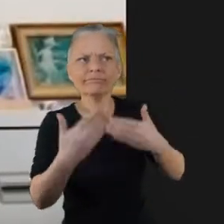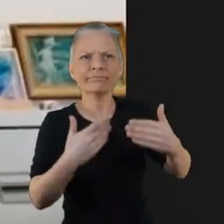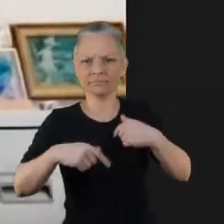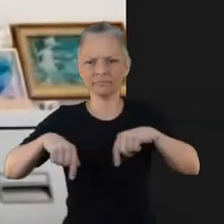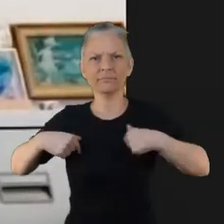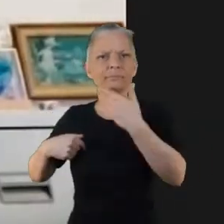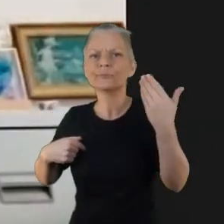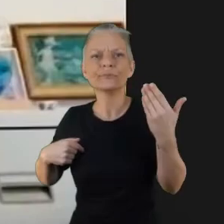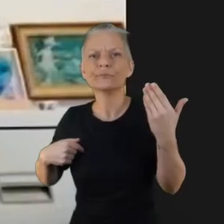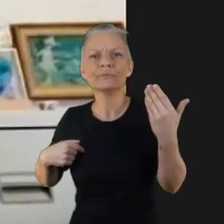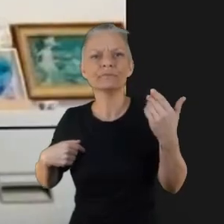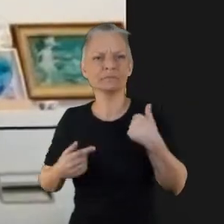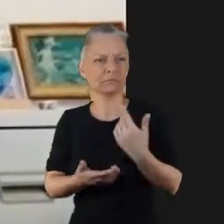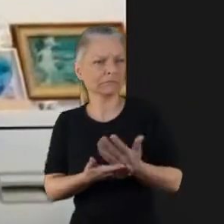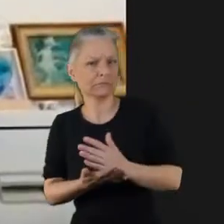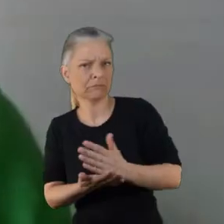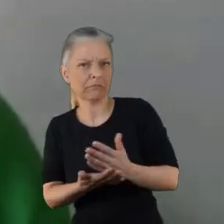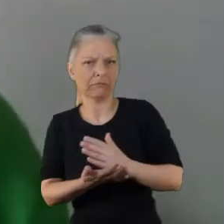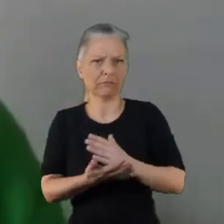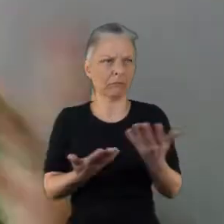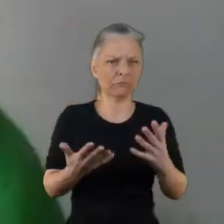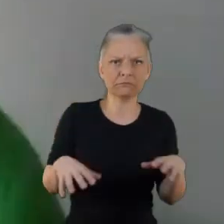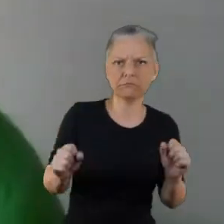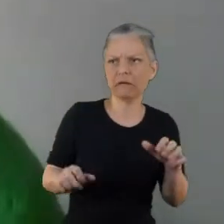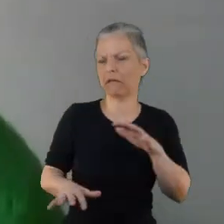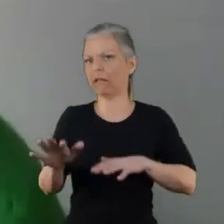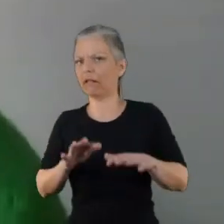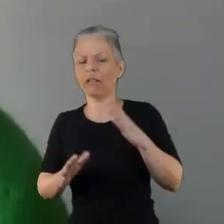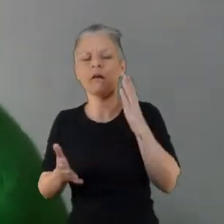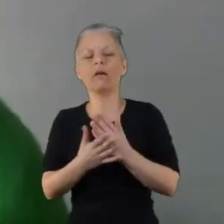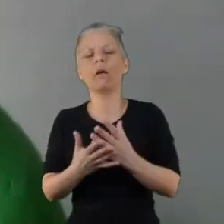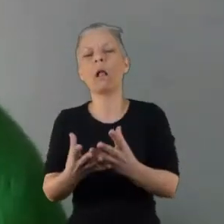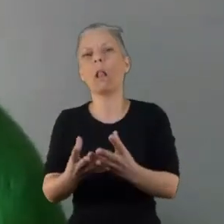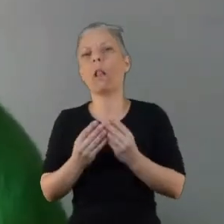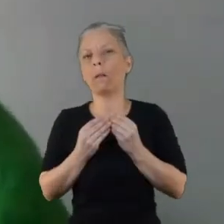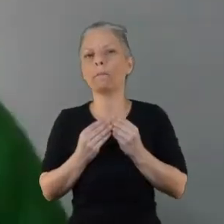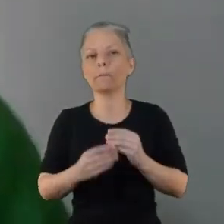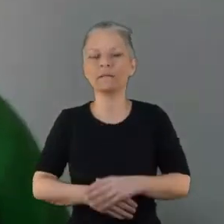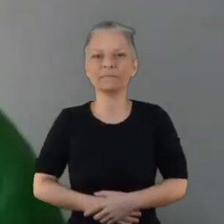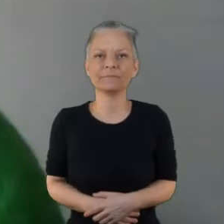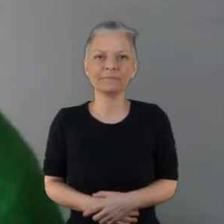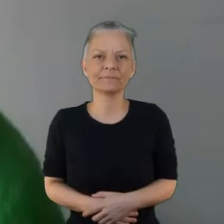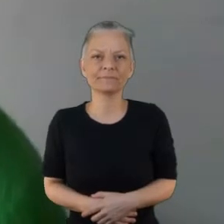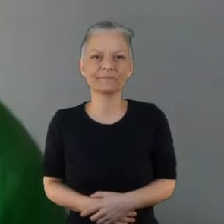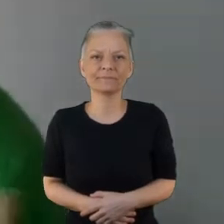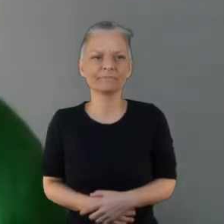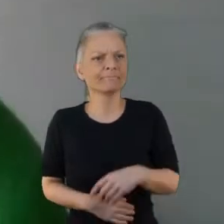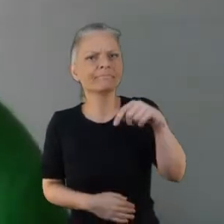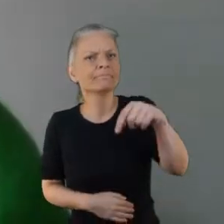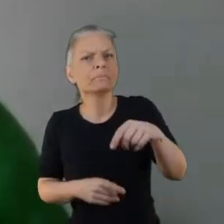We weren't quite sure where to start and it's been really helpful. At this point it would be quite useful for me to give a brief overview of our approach